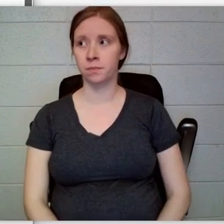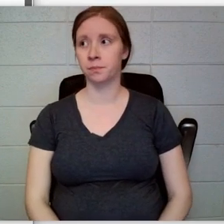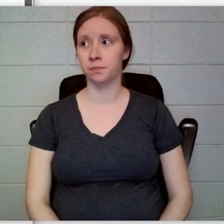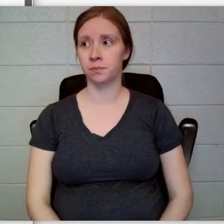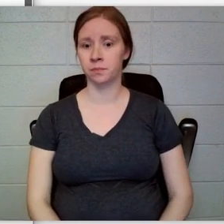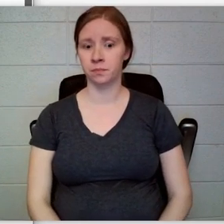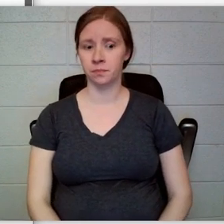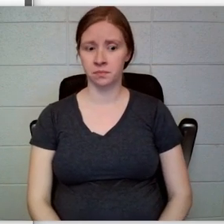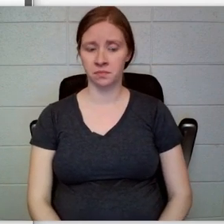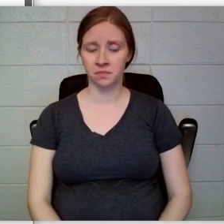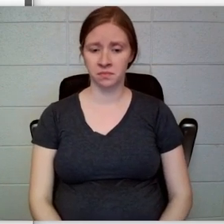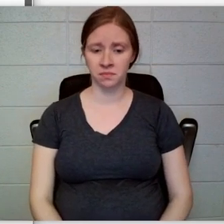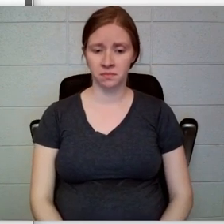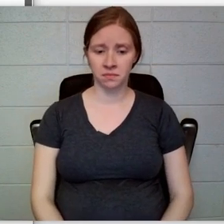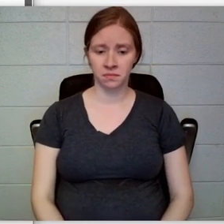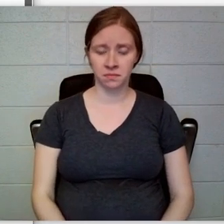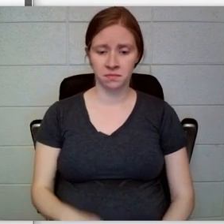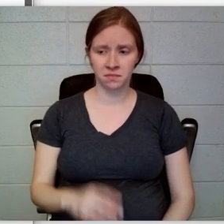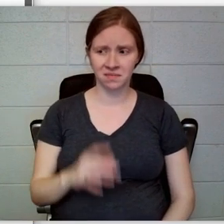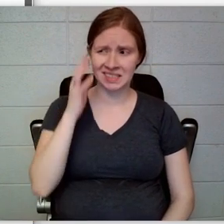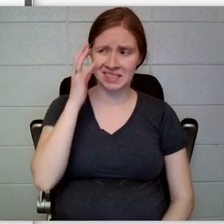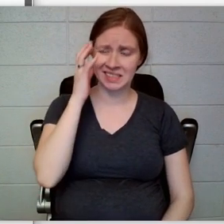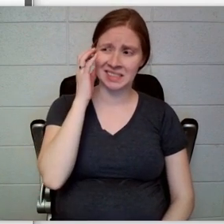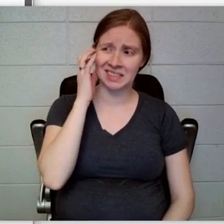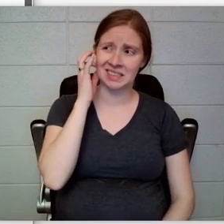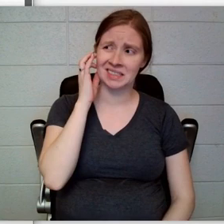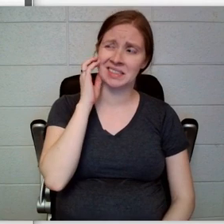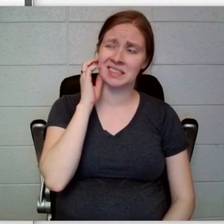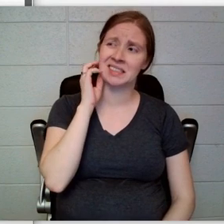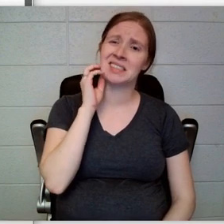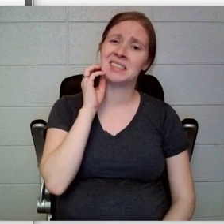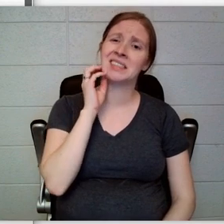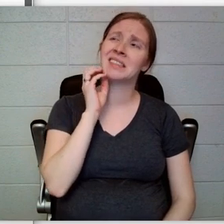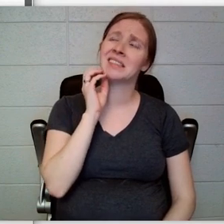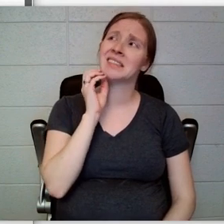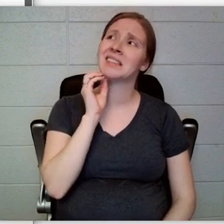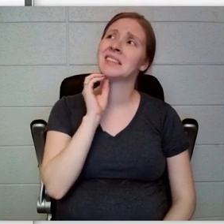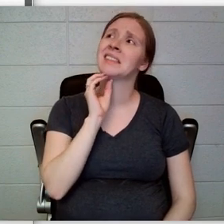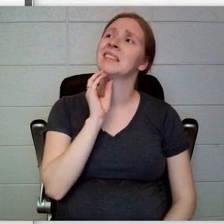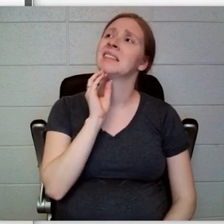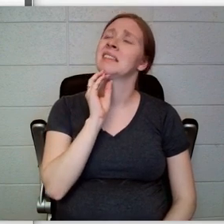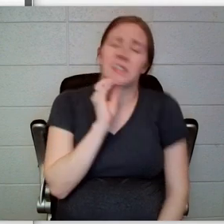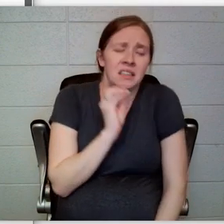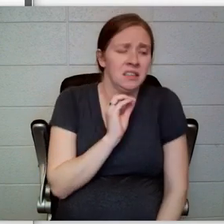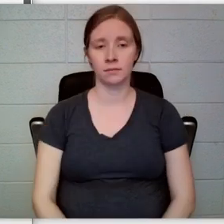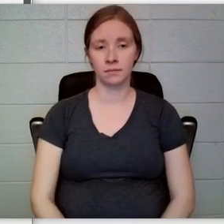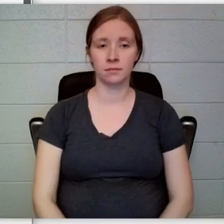fingernails gently scratched on Violet’s chin, and she shivered. The